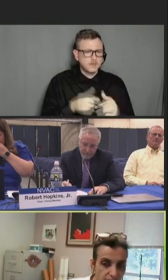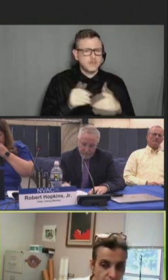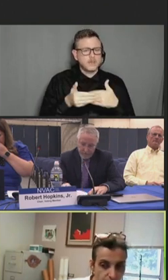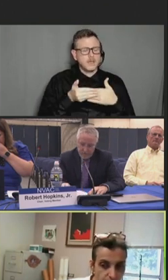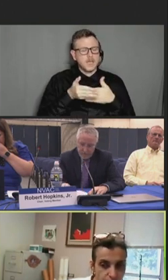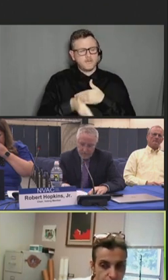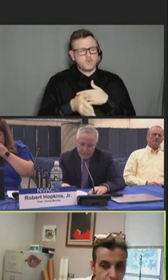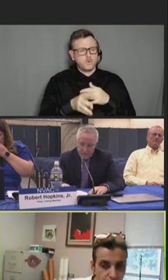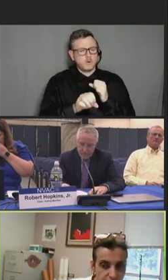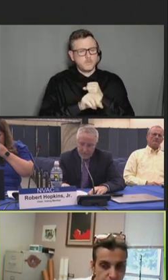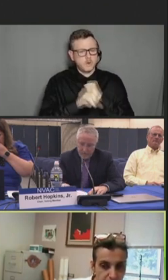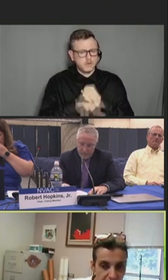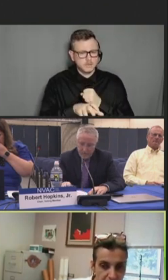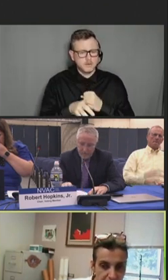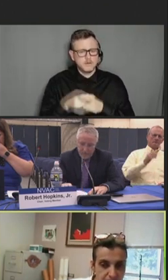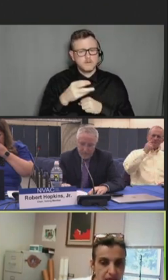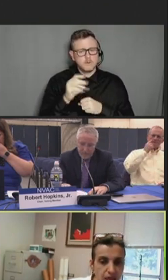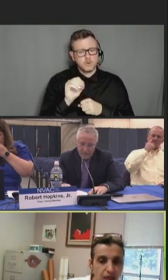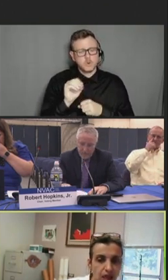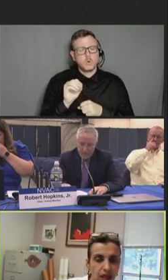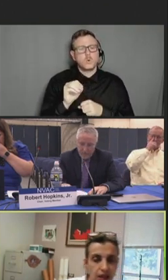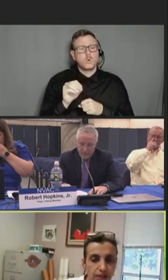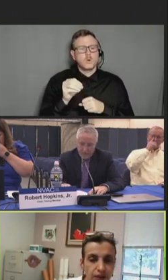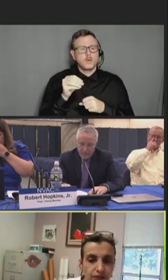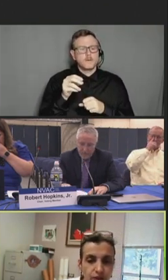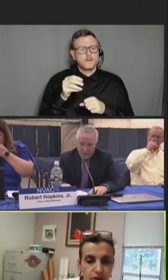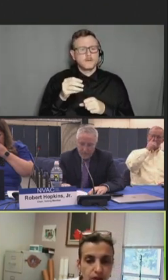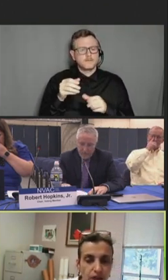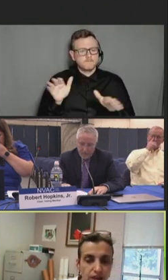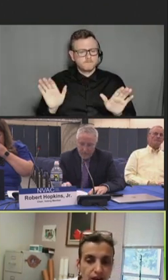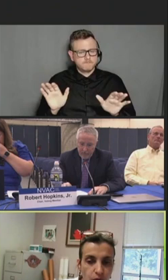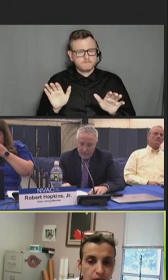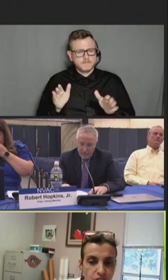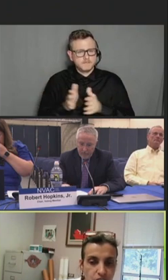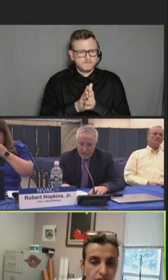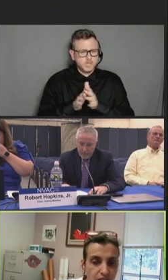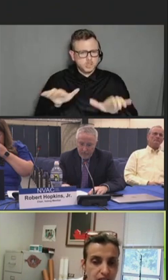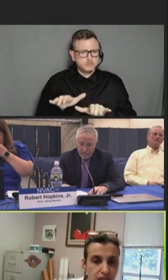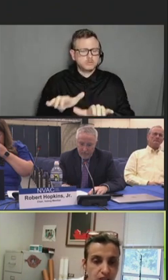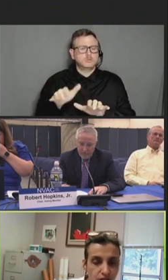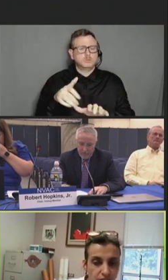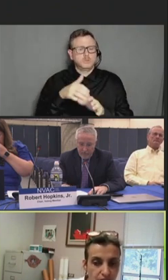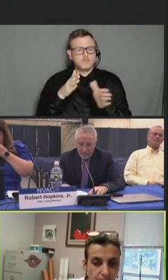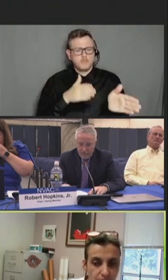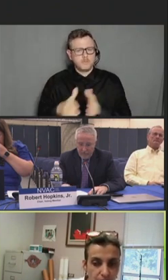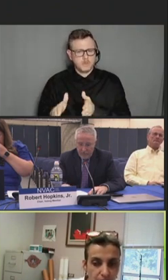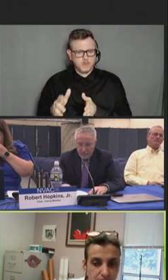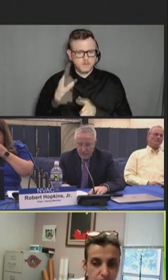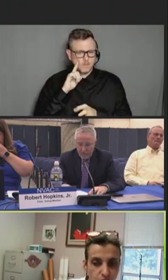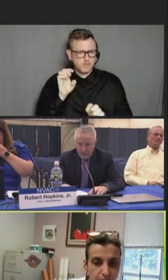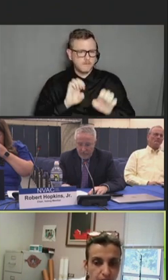pharmacovigilance plans for evaluation of the incidents of Guillain-Barre syndrome among